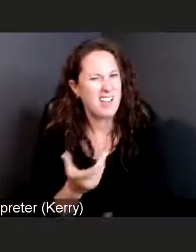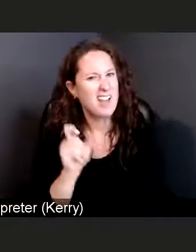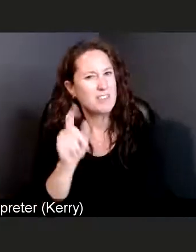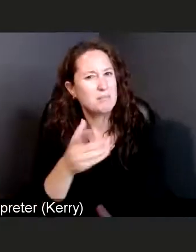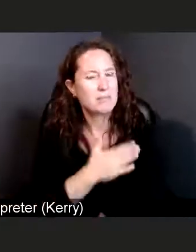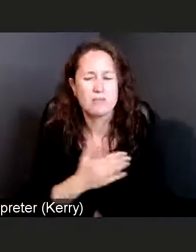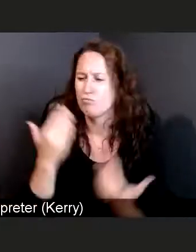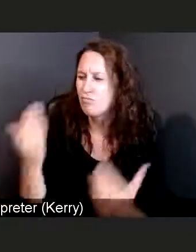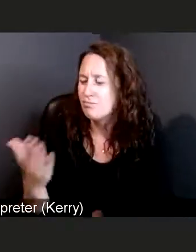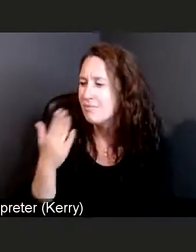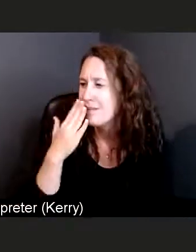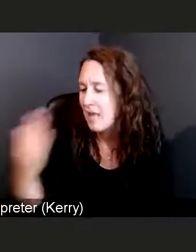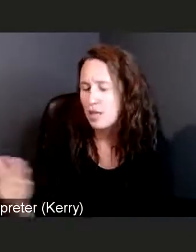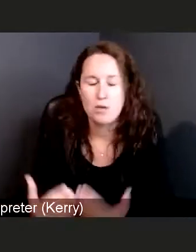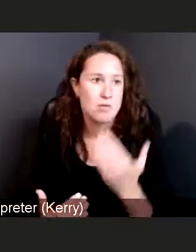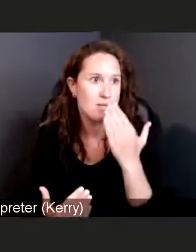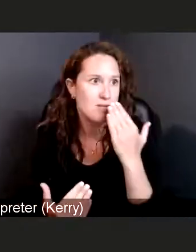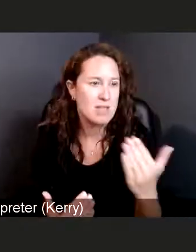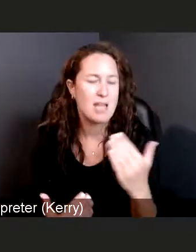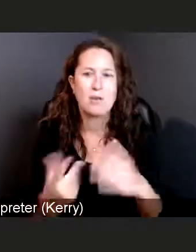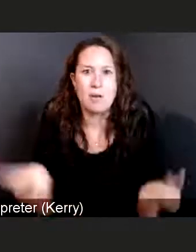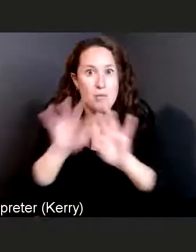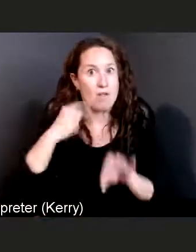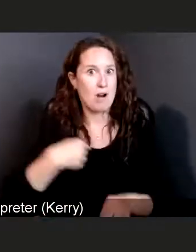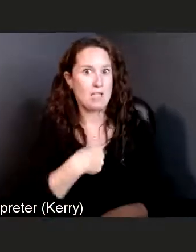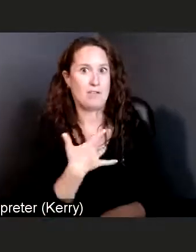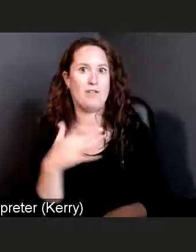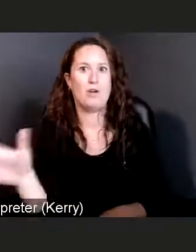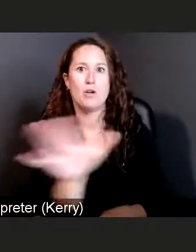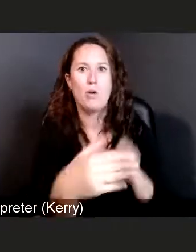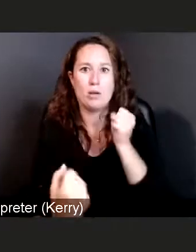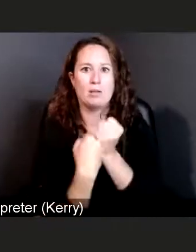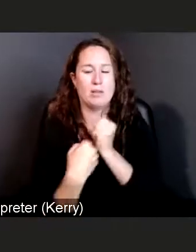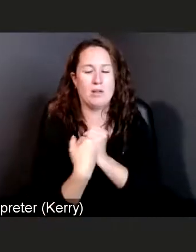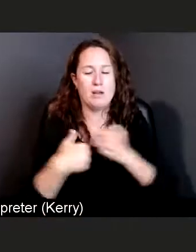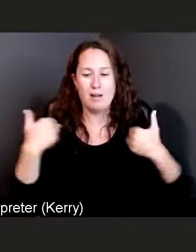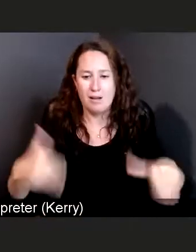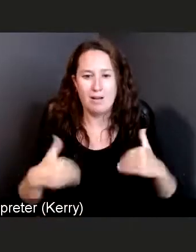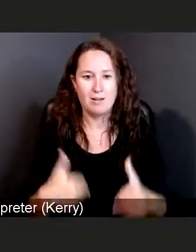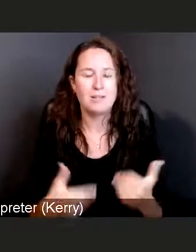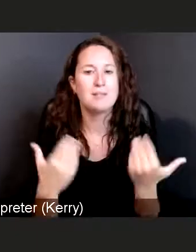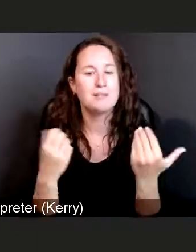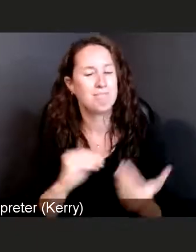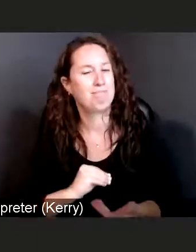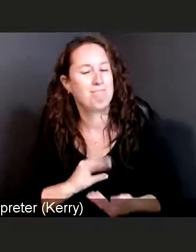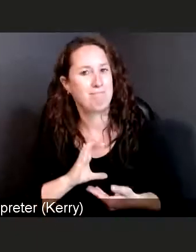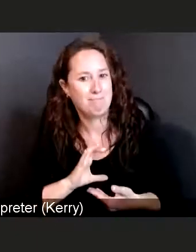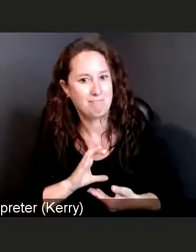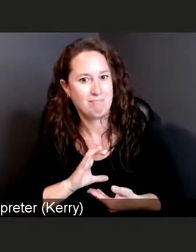than to feel the support of all of you that we serve. So it's unabashed, I know everybody sees me and says,